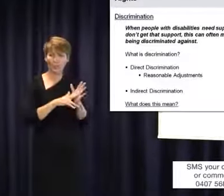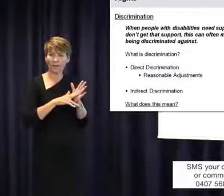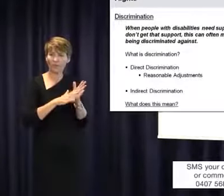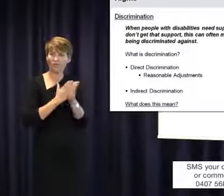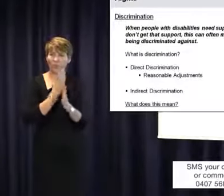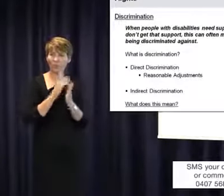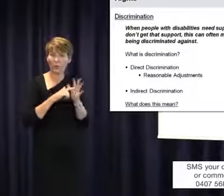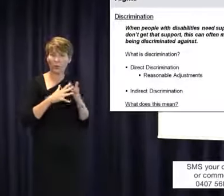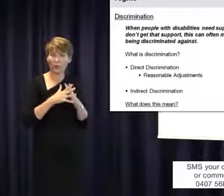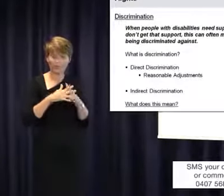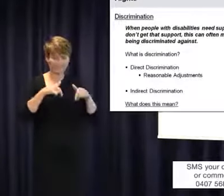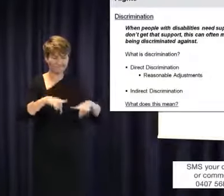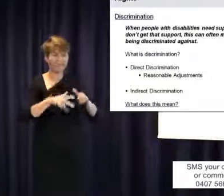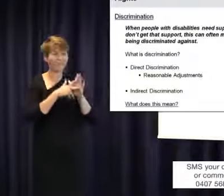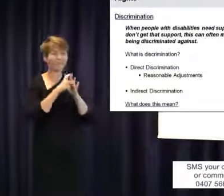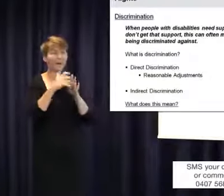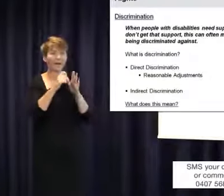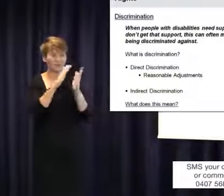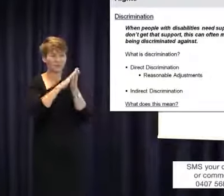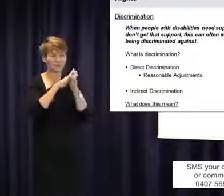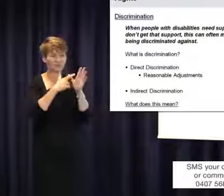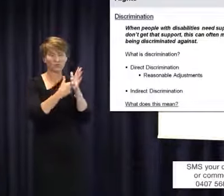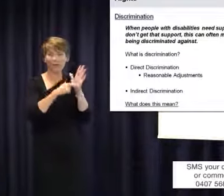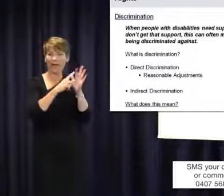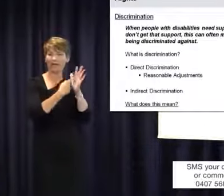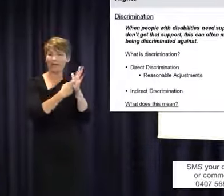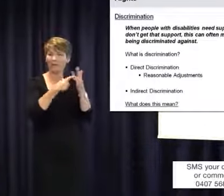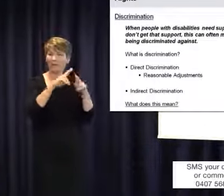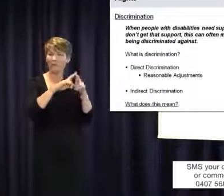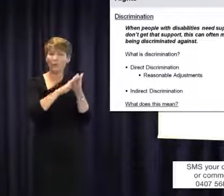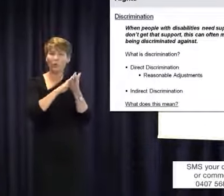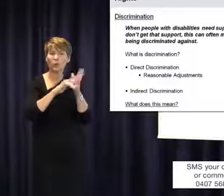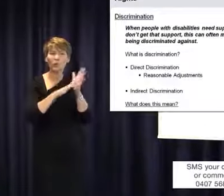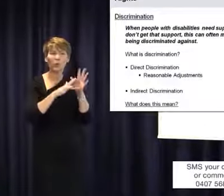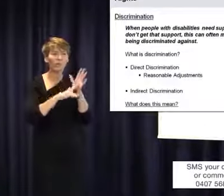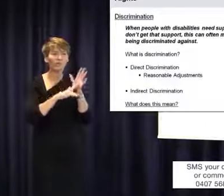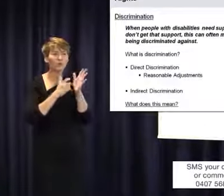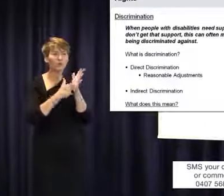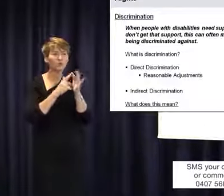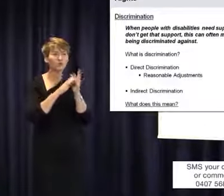you have the charter of human rights, which is a law that probably none of you have used